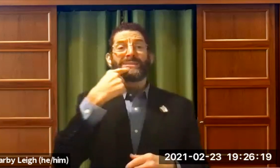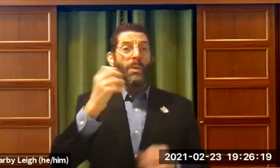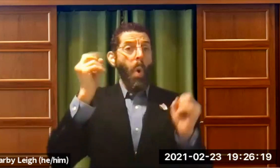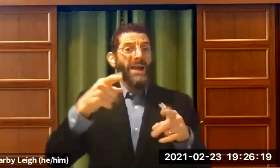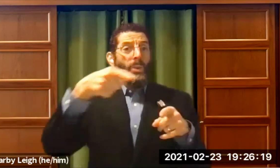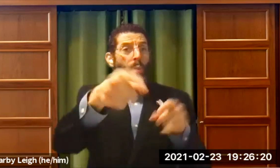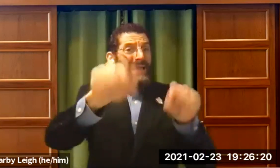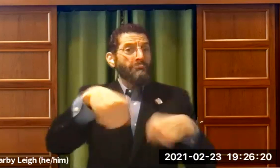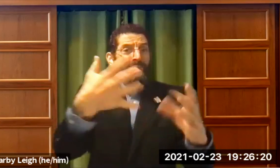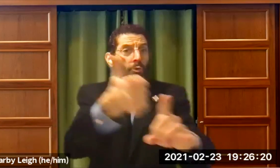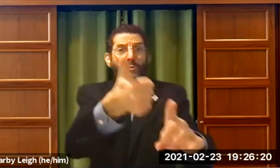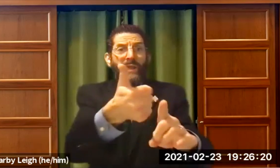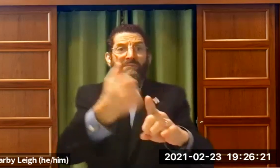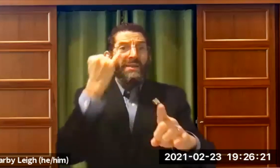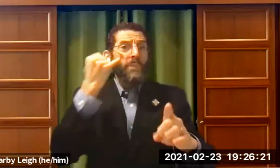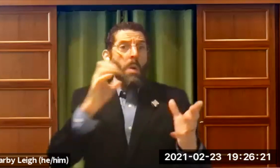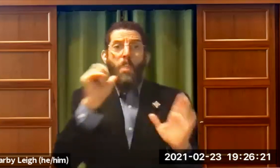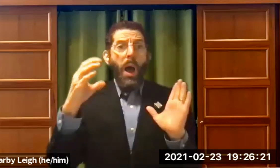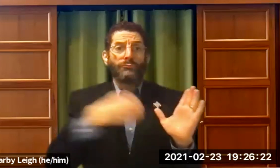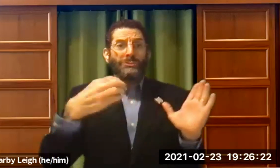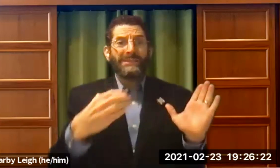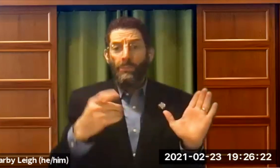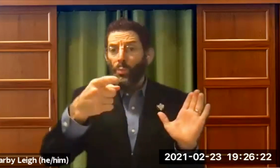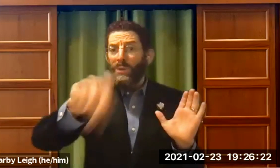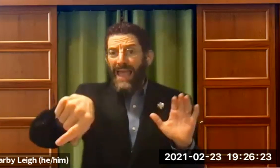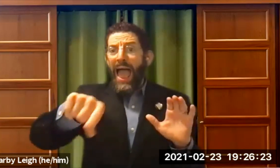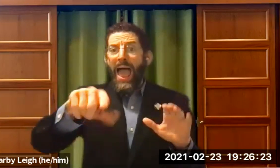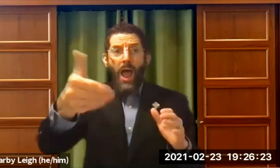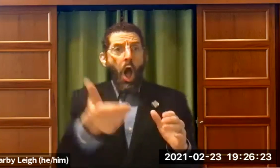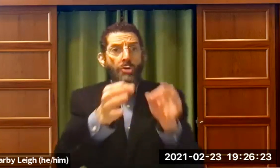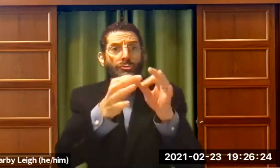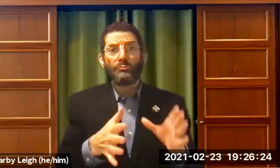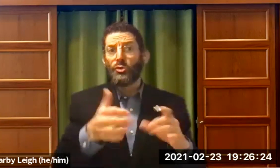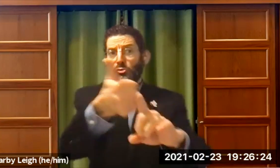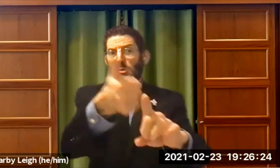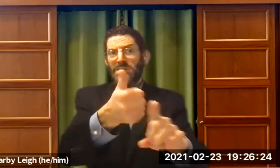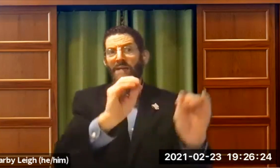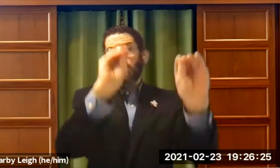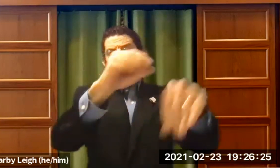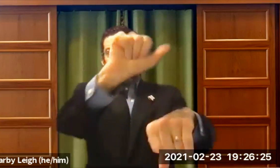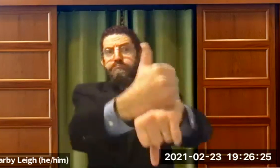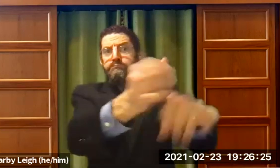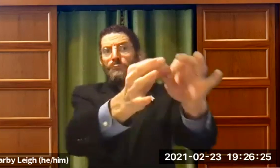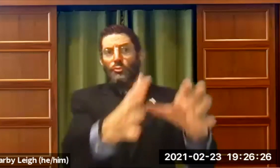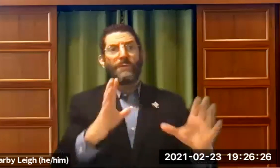willing to provide an interpreter. They said "if you want, you can provide an interpreter. We wouldn't object if you bring your own